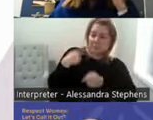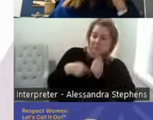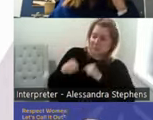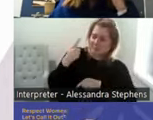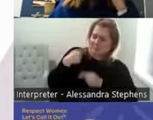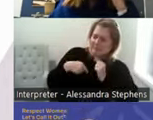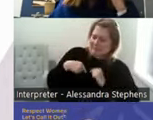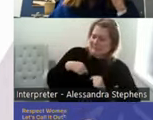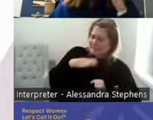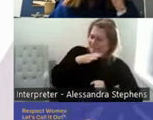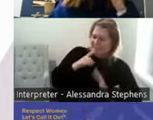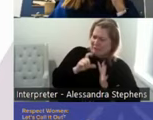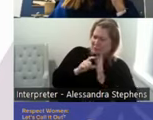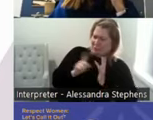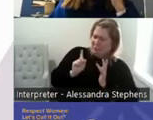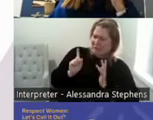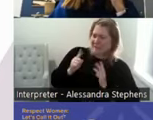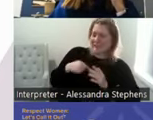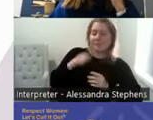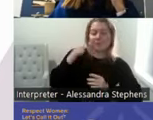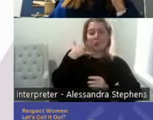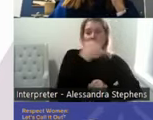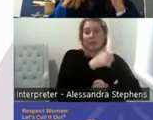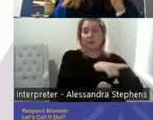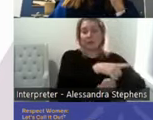sure what to do with you can actually ring these organisations yourselves.